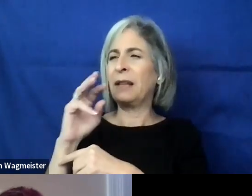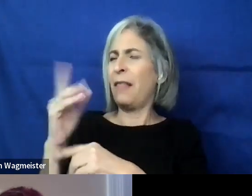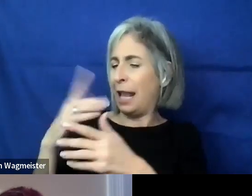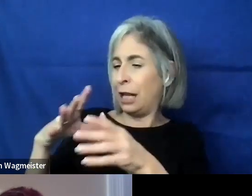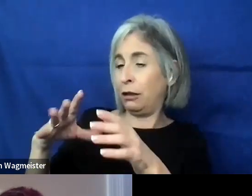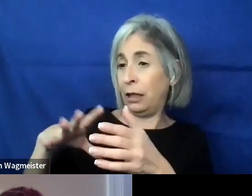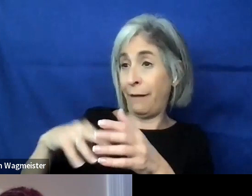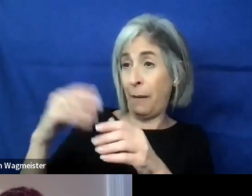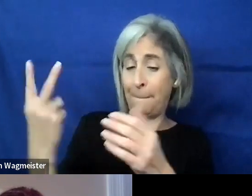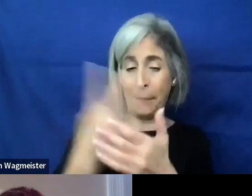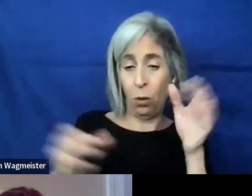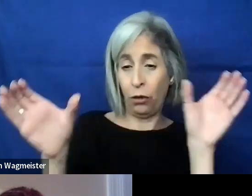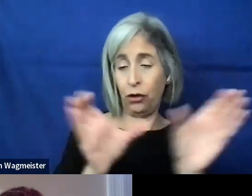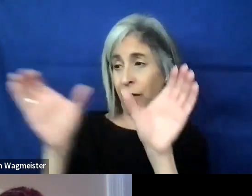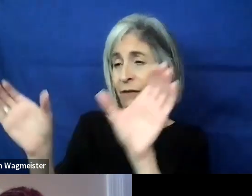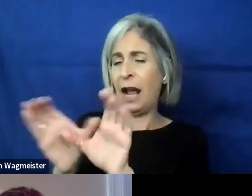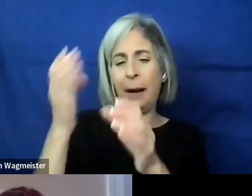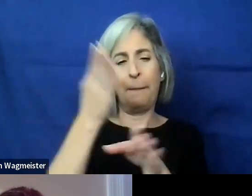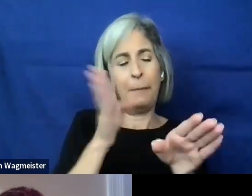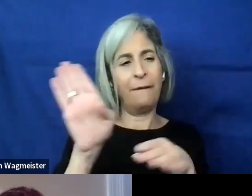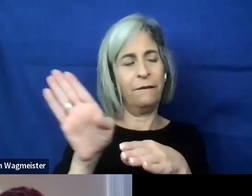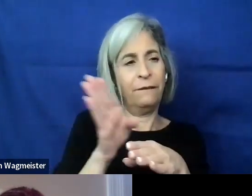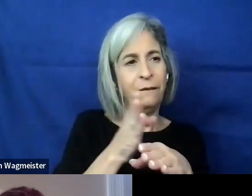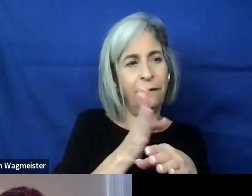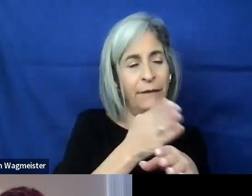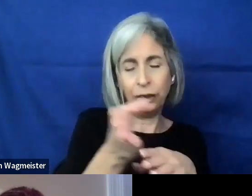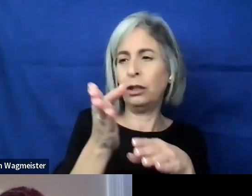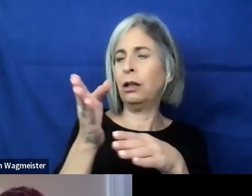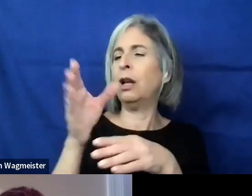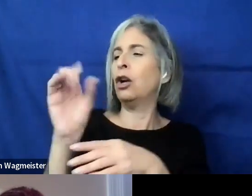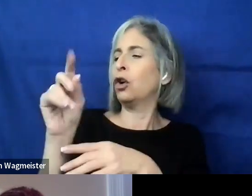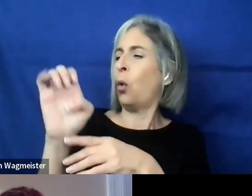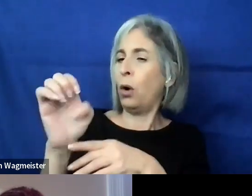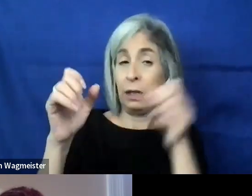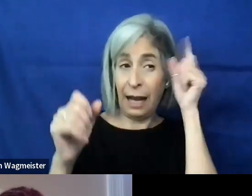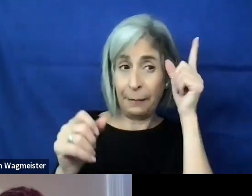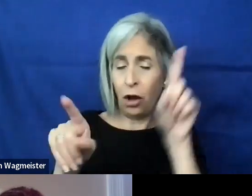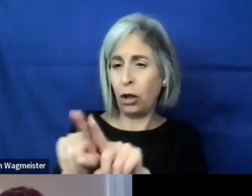the Certified Professional in Accessibility Core Competencies and the intermediate digital